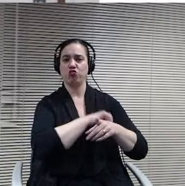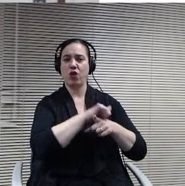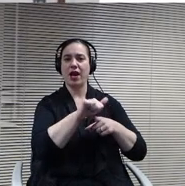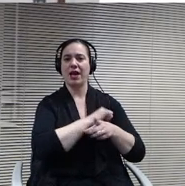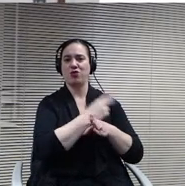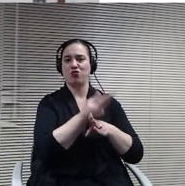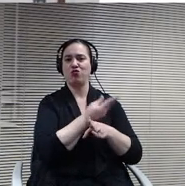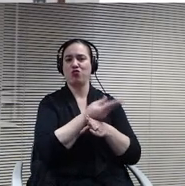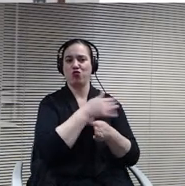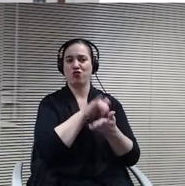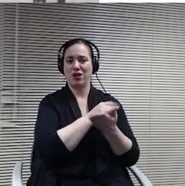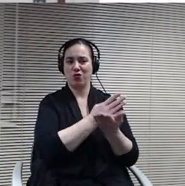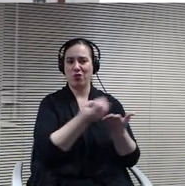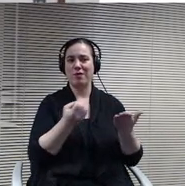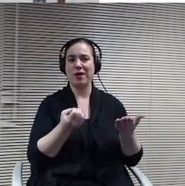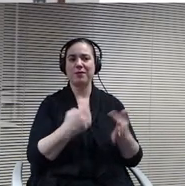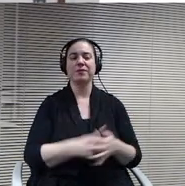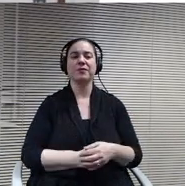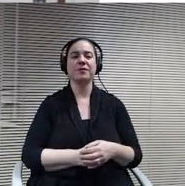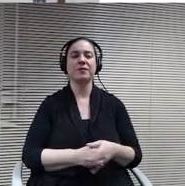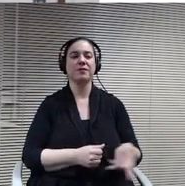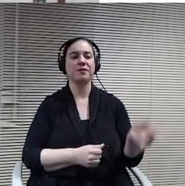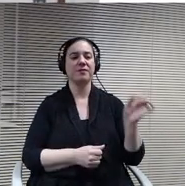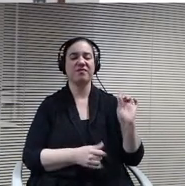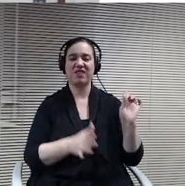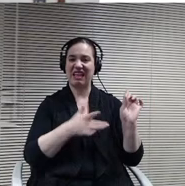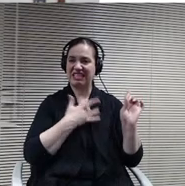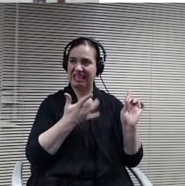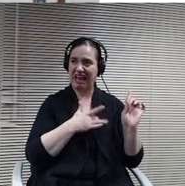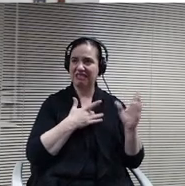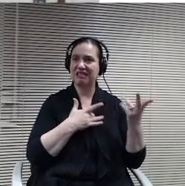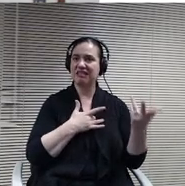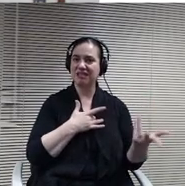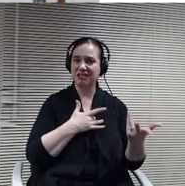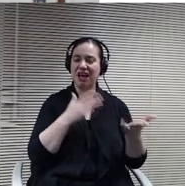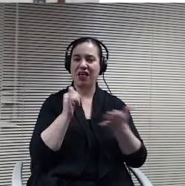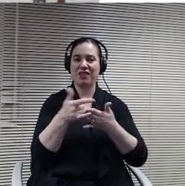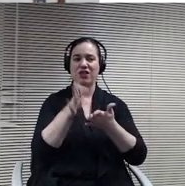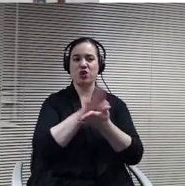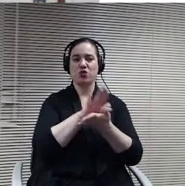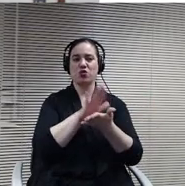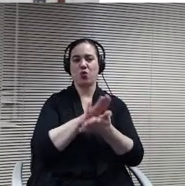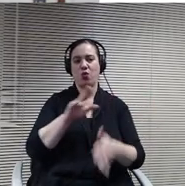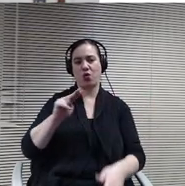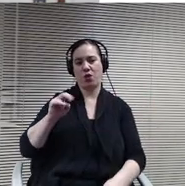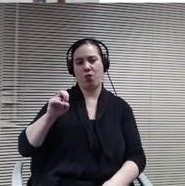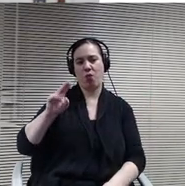It just gives you a sense of the school in Nebraska in this space. So as we've looked and compare different models, you